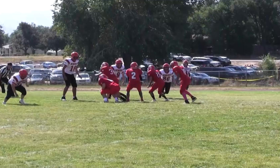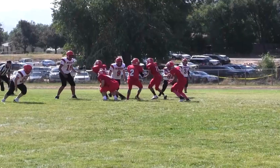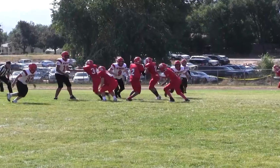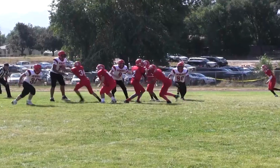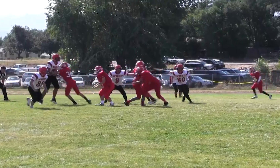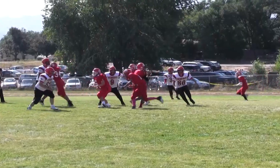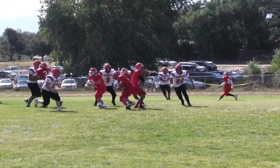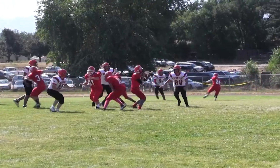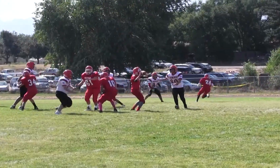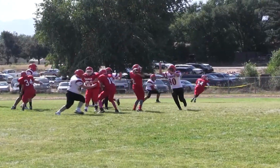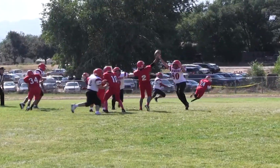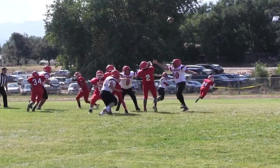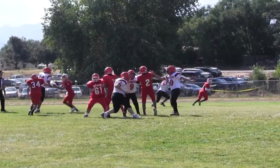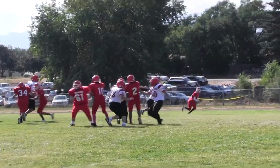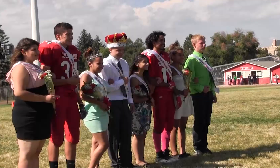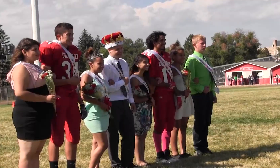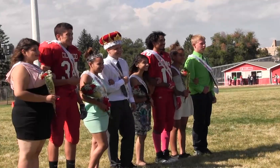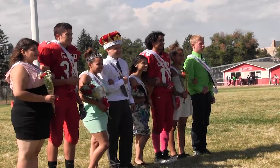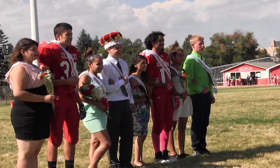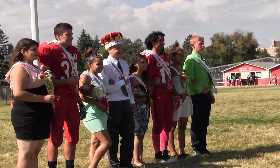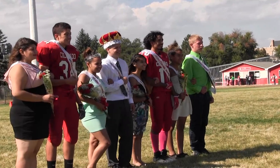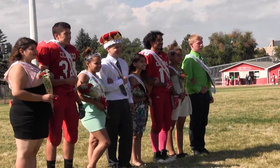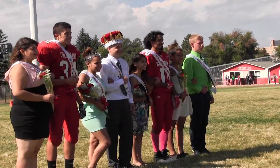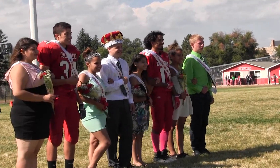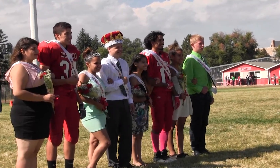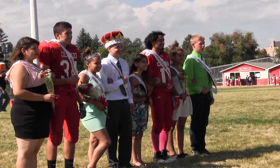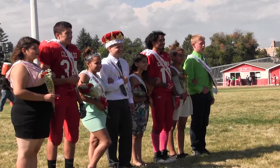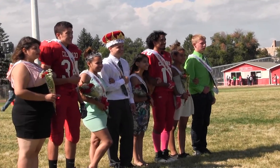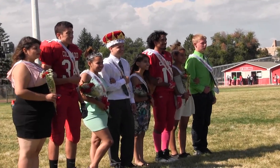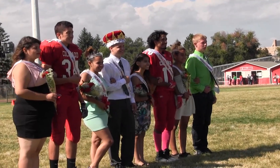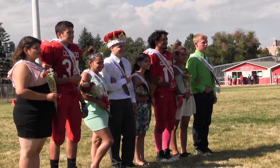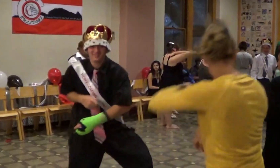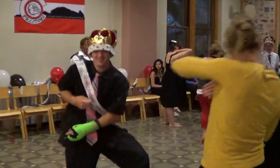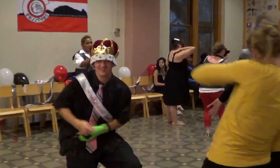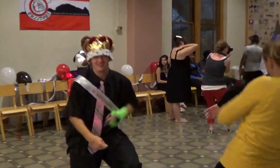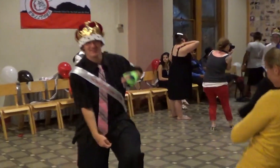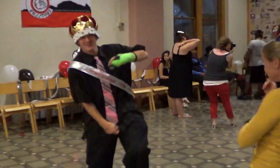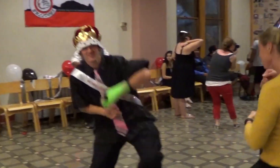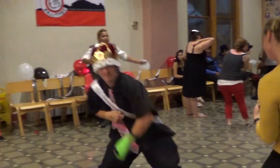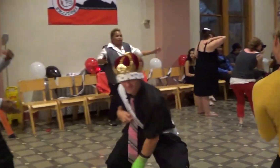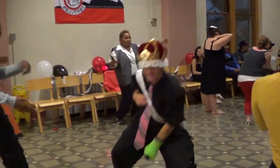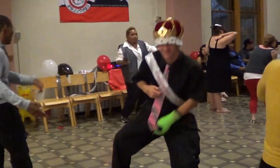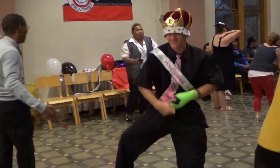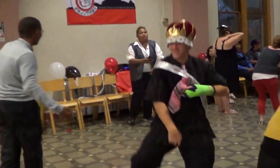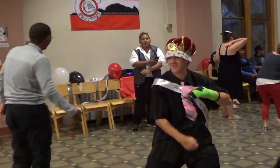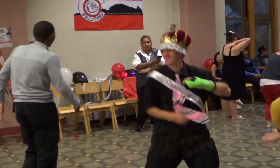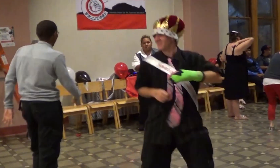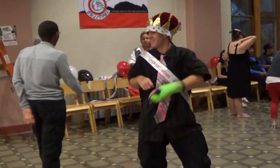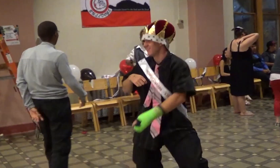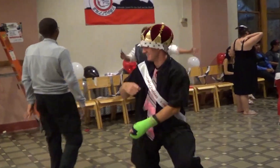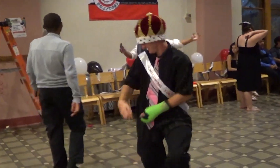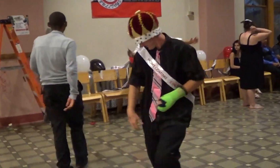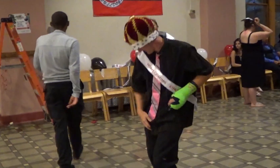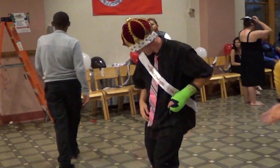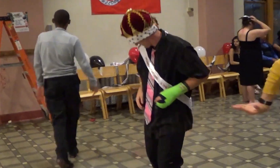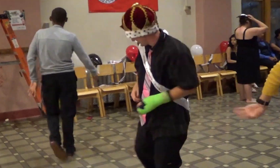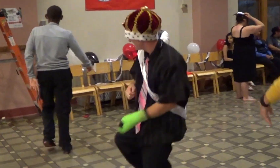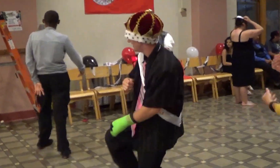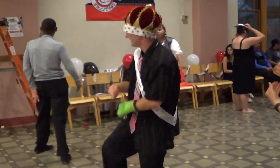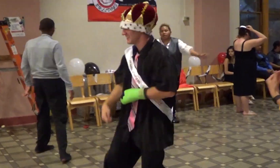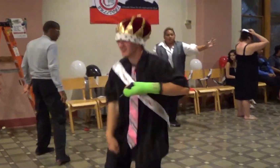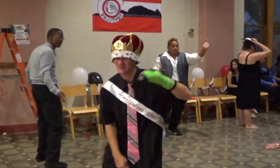(Audio description here)